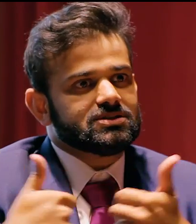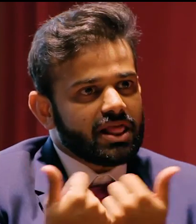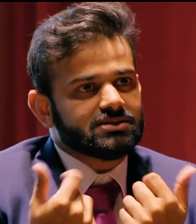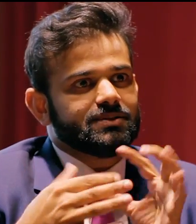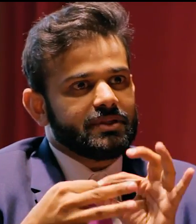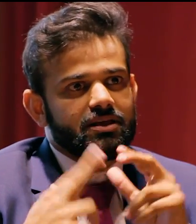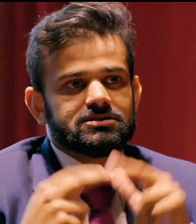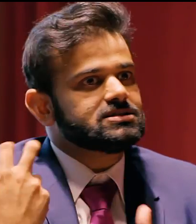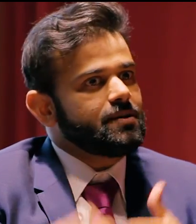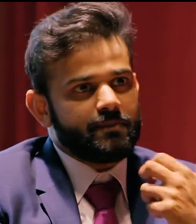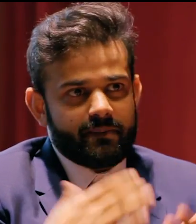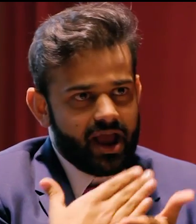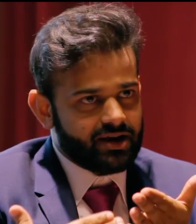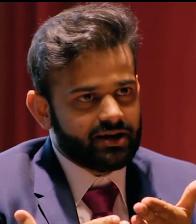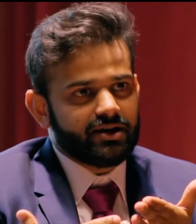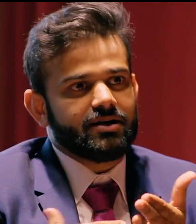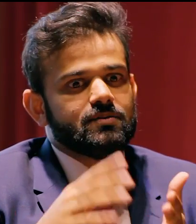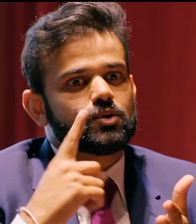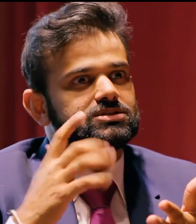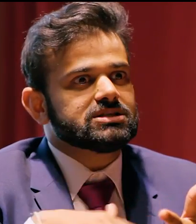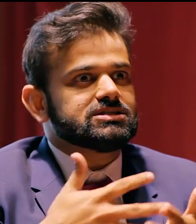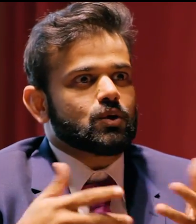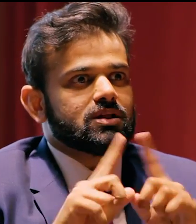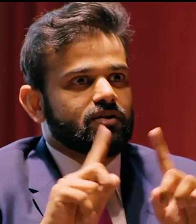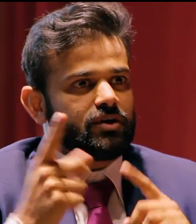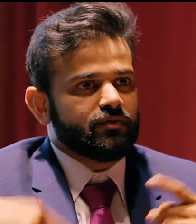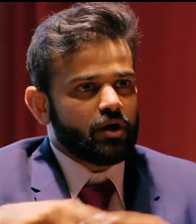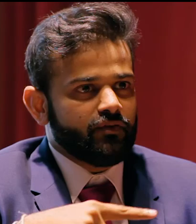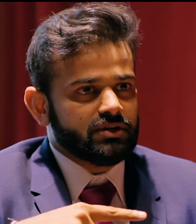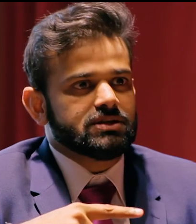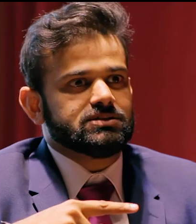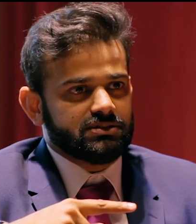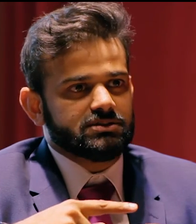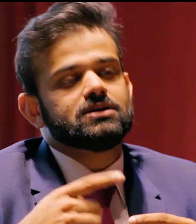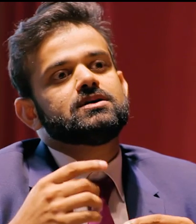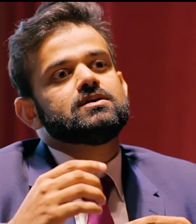we had a few challenges, there were definitely some challenges on different parts of that.